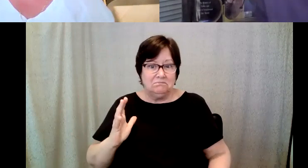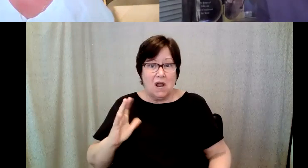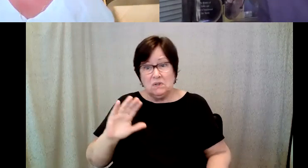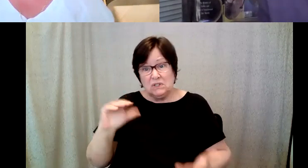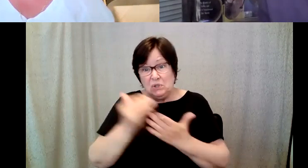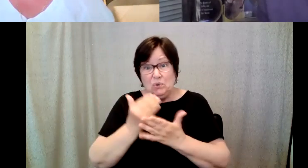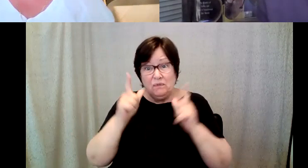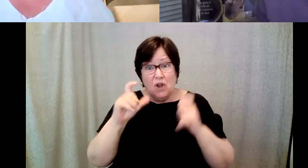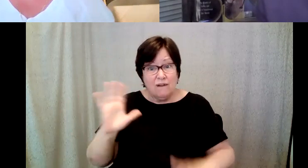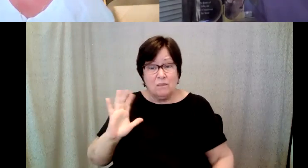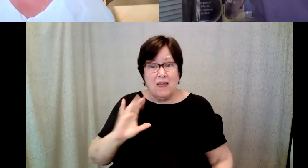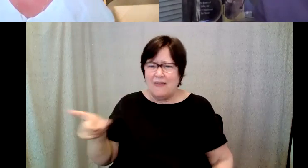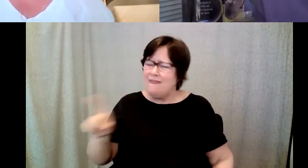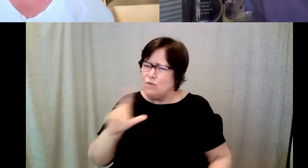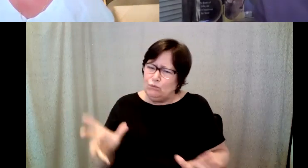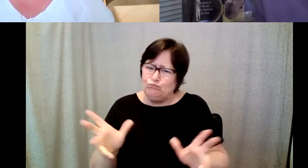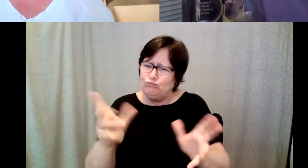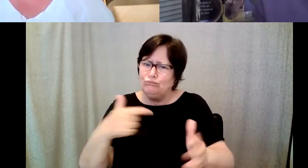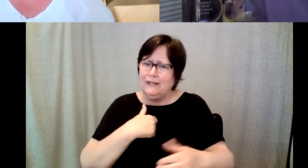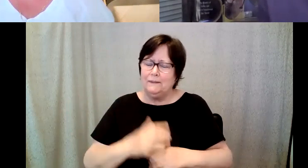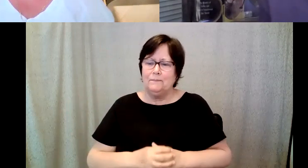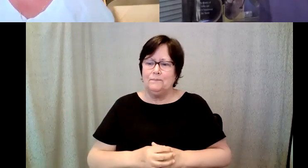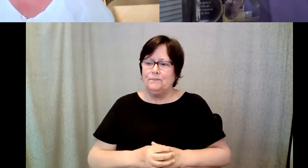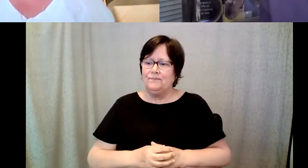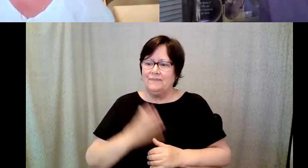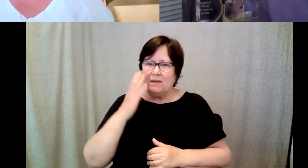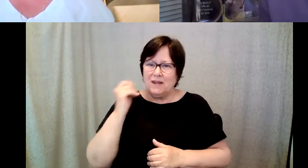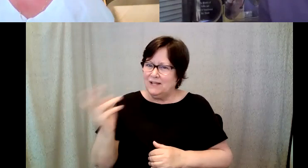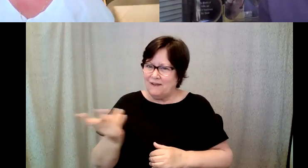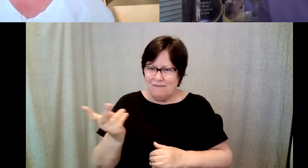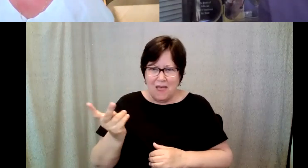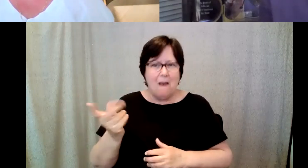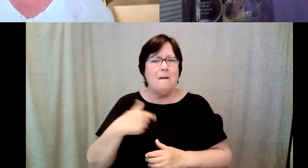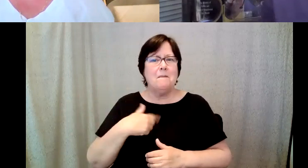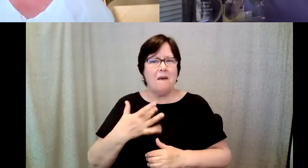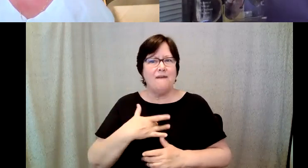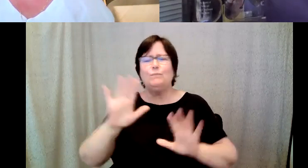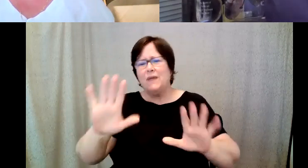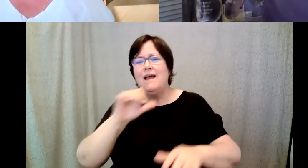D. Major Cohen: And, and because of them I feel as though I not only did I flourish I